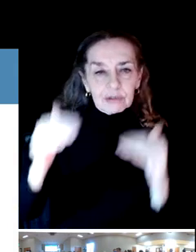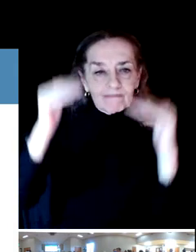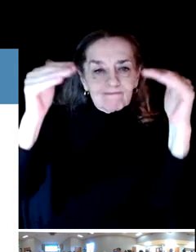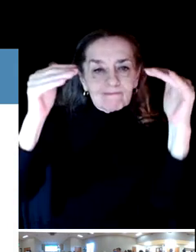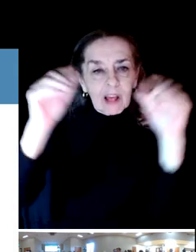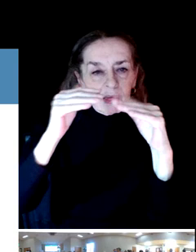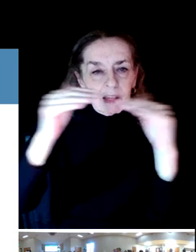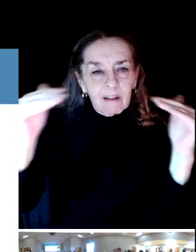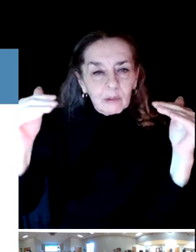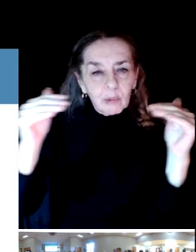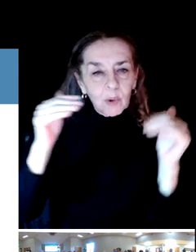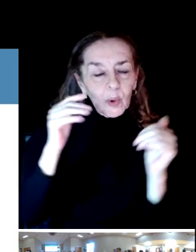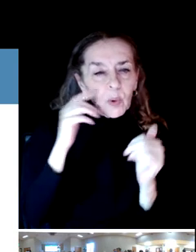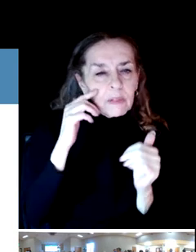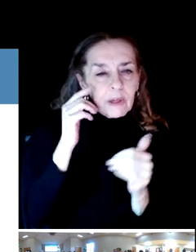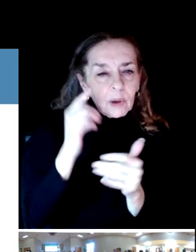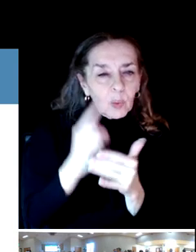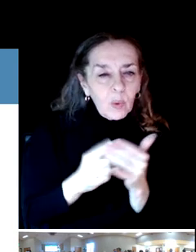to be over the next five or ten years.